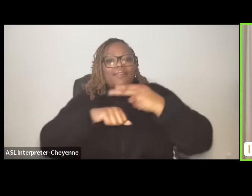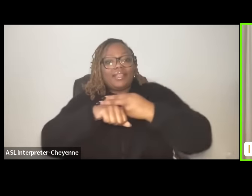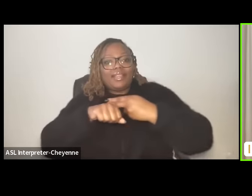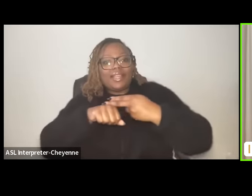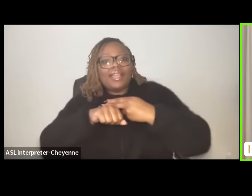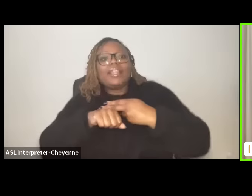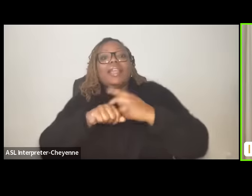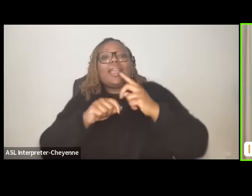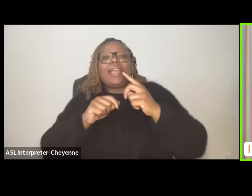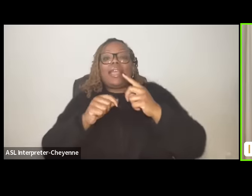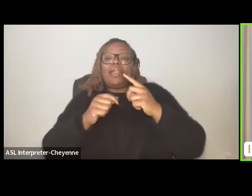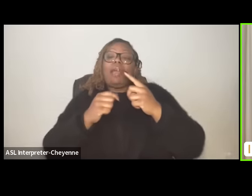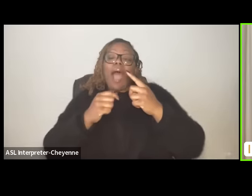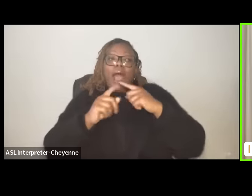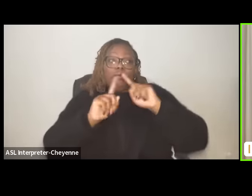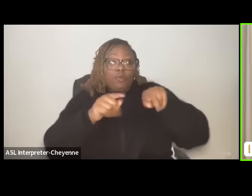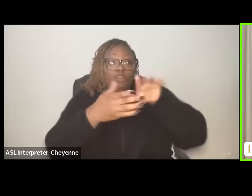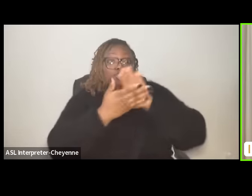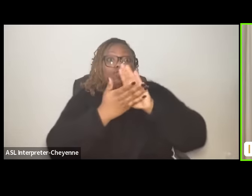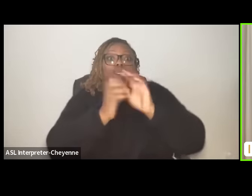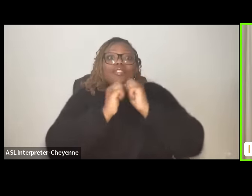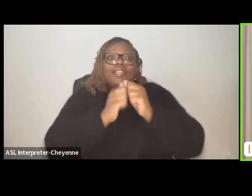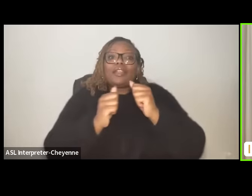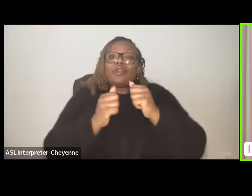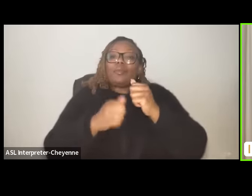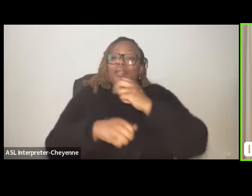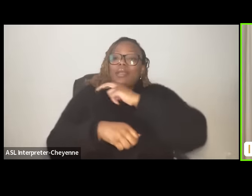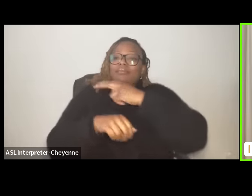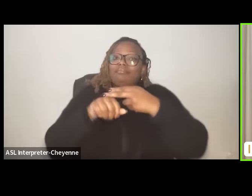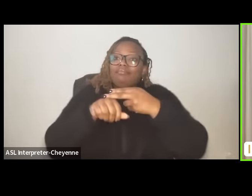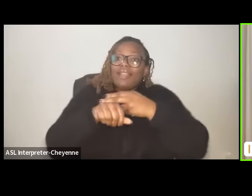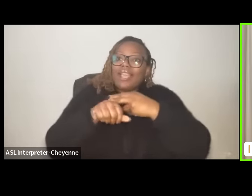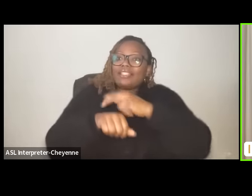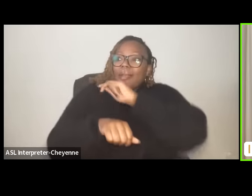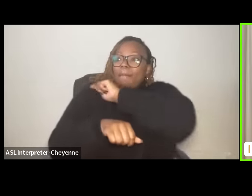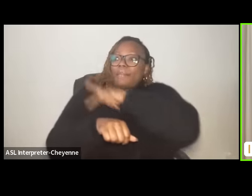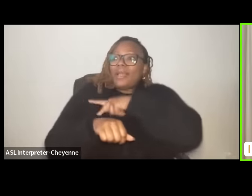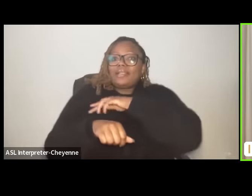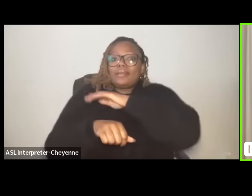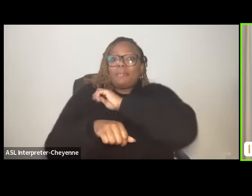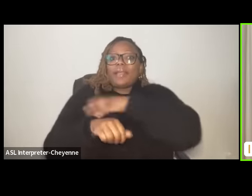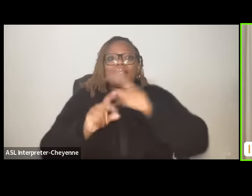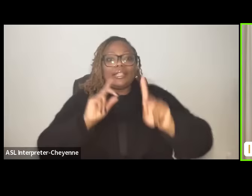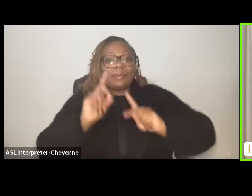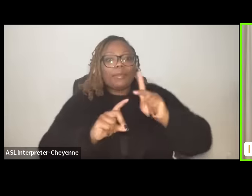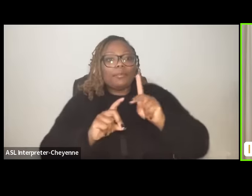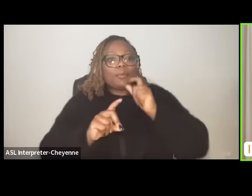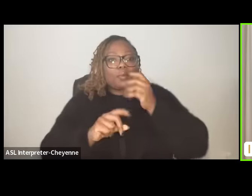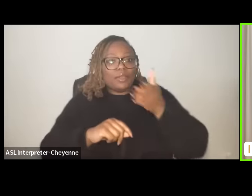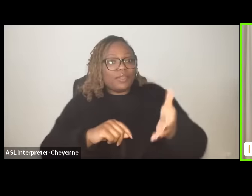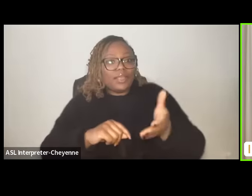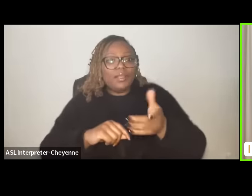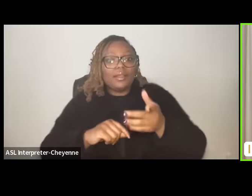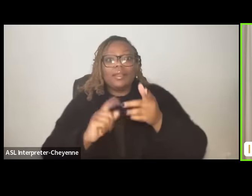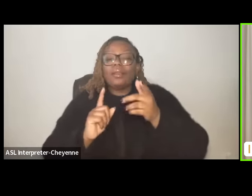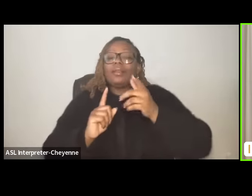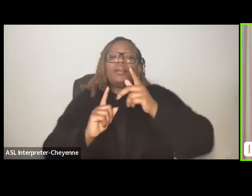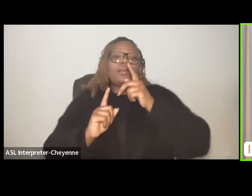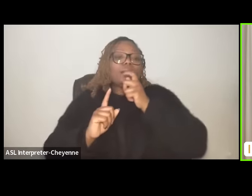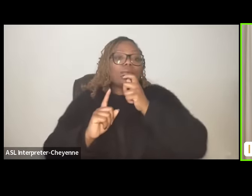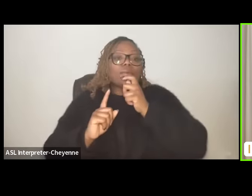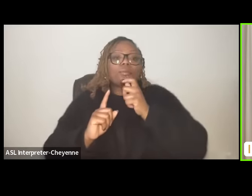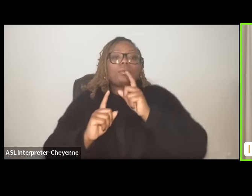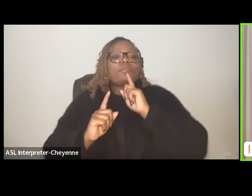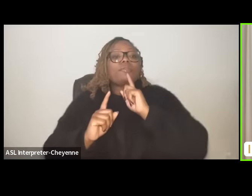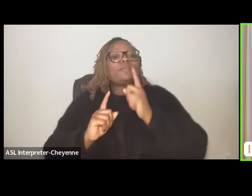Haitians right um and there are many Palestinian Haitians that actually are really um famous for